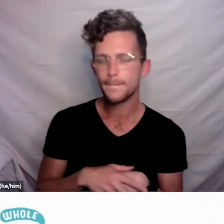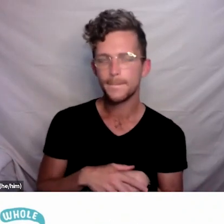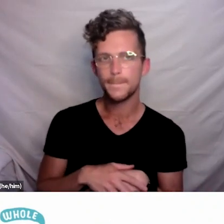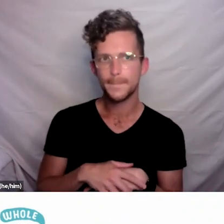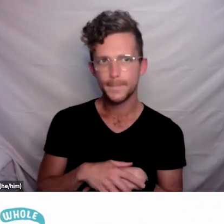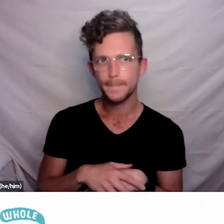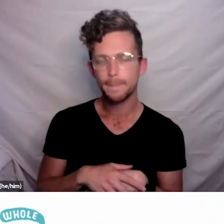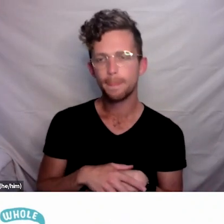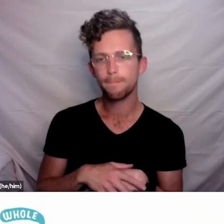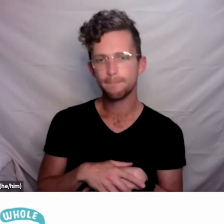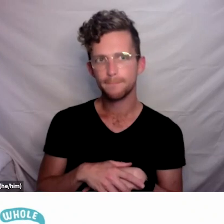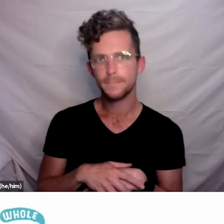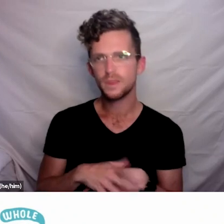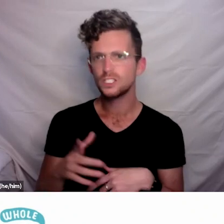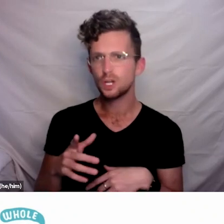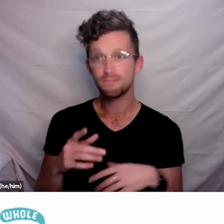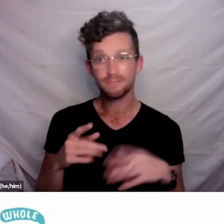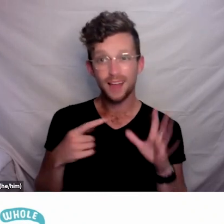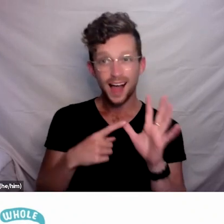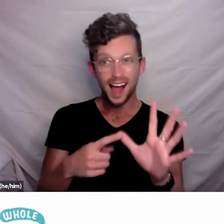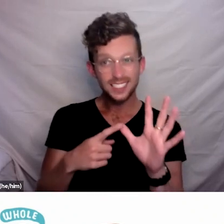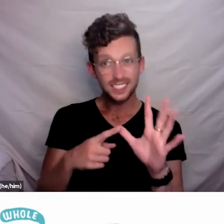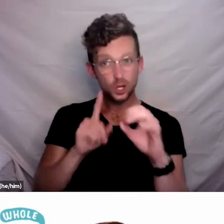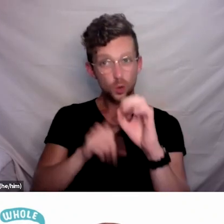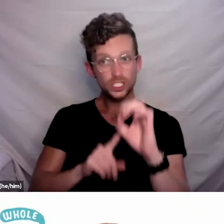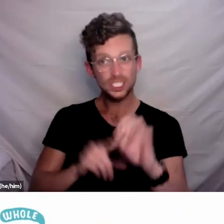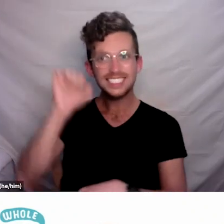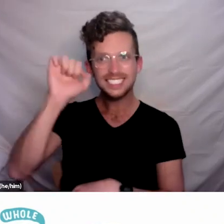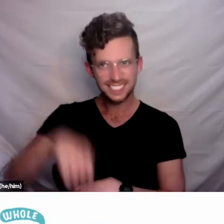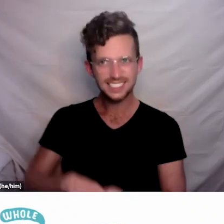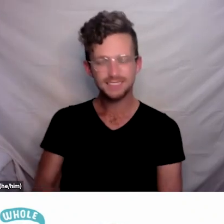than the answer is yes. Thank you.